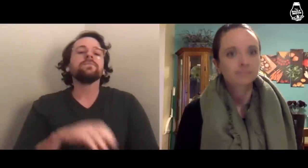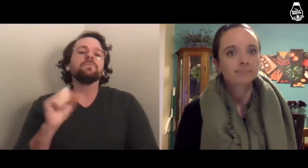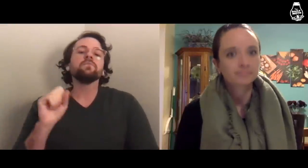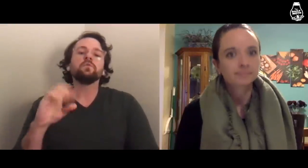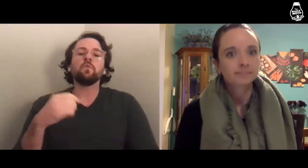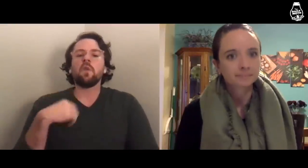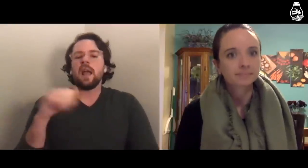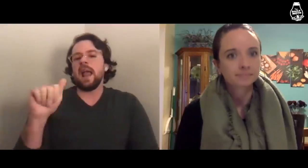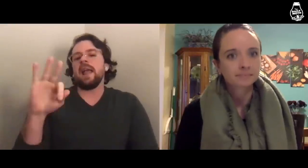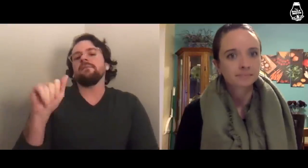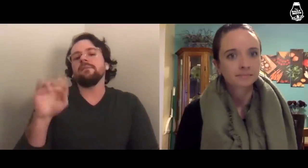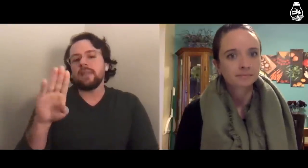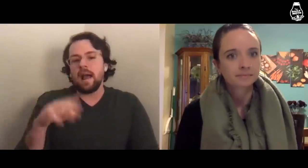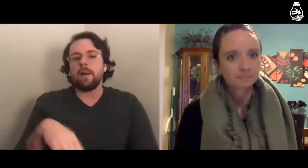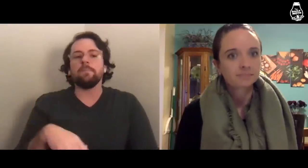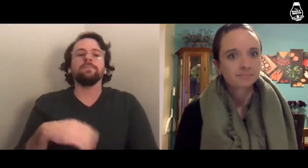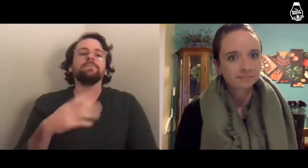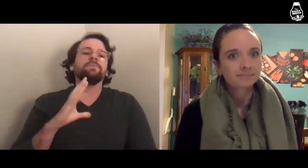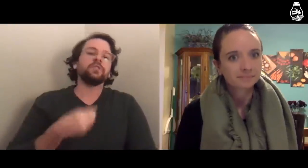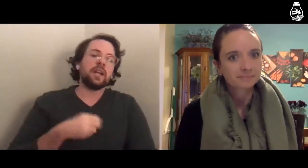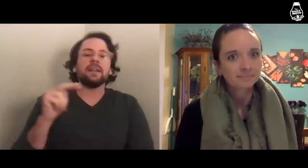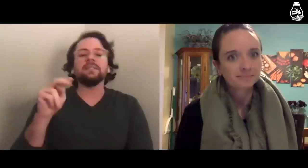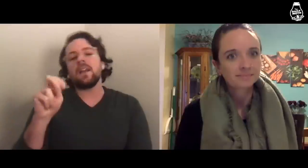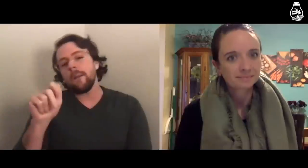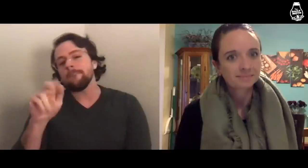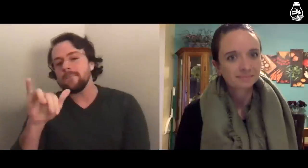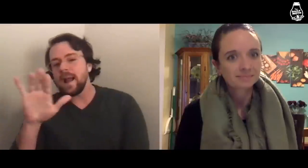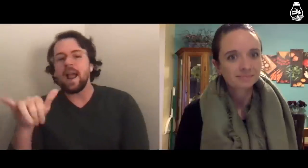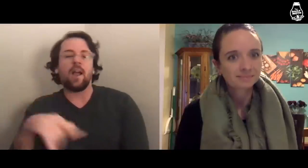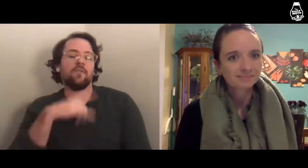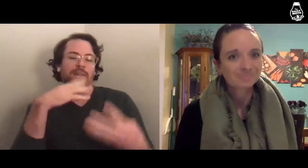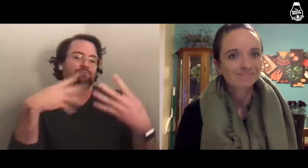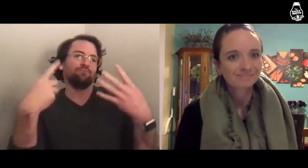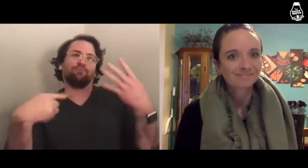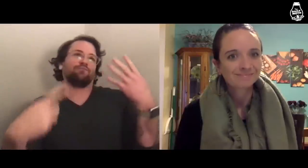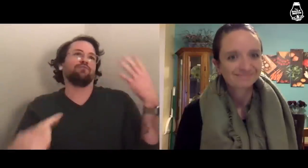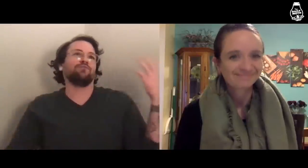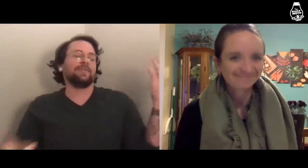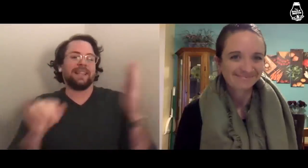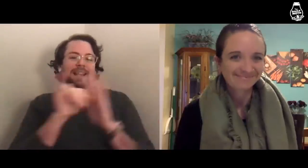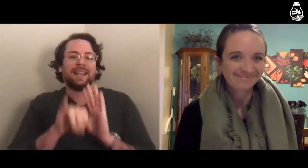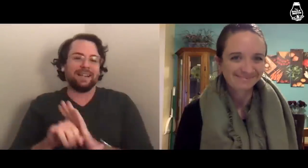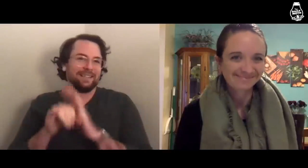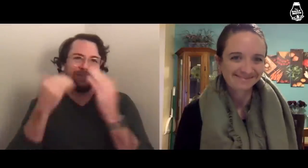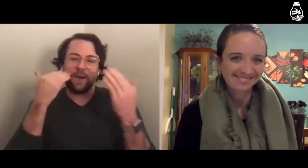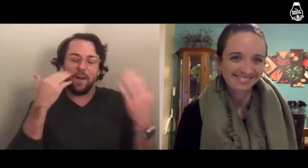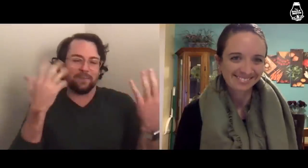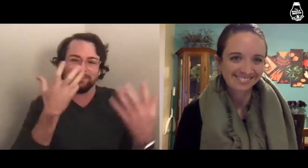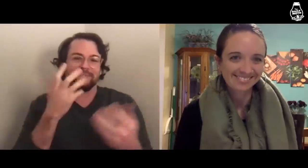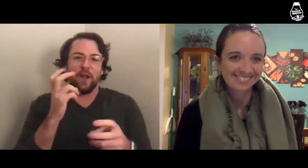So, I’m AFAB, trans, and nonbinary with many more identities.